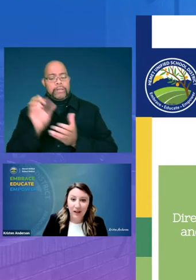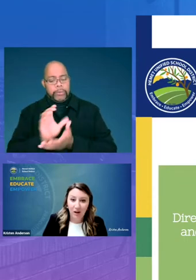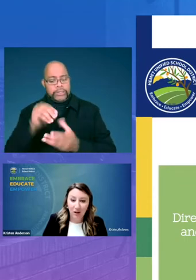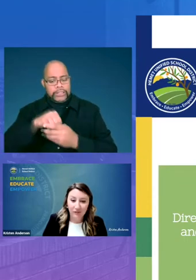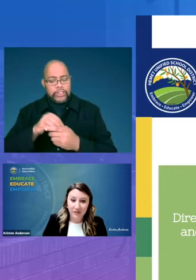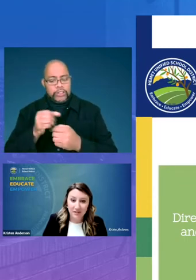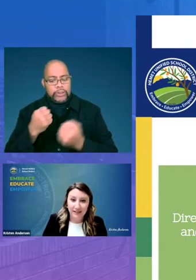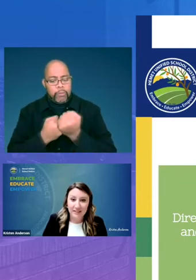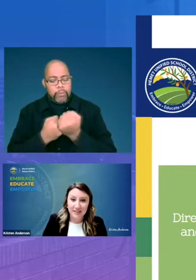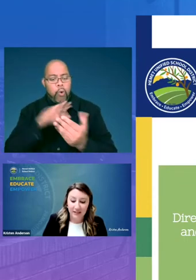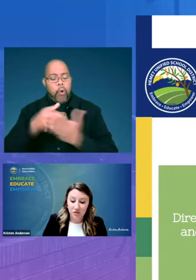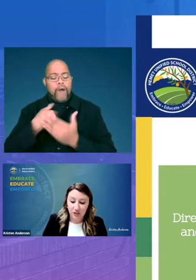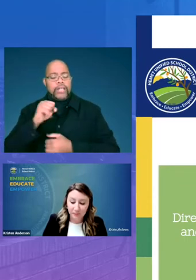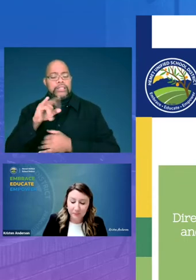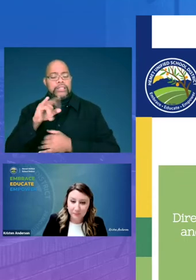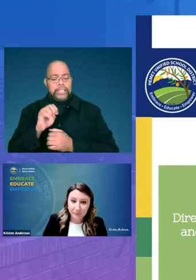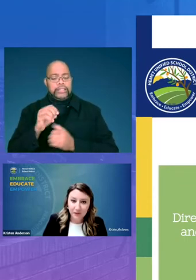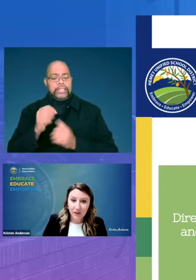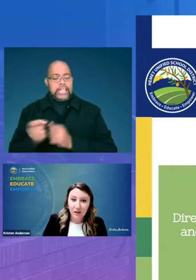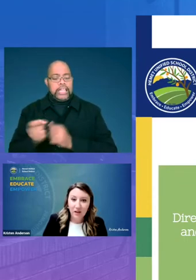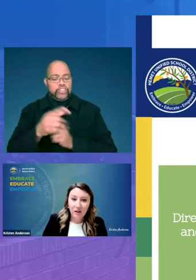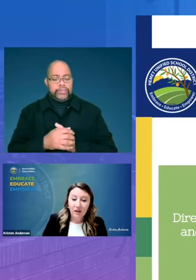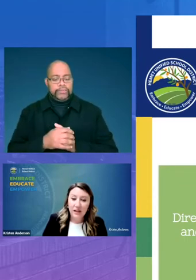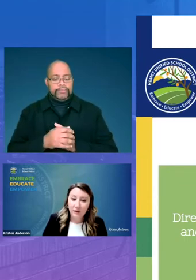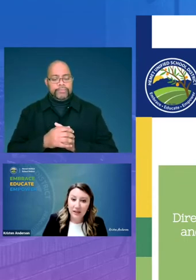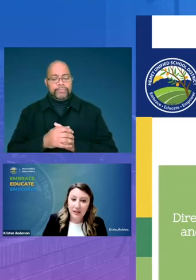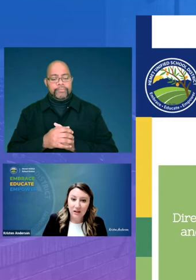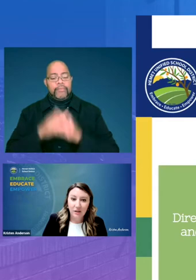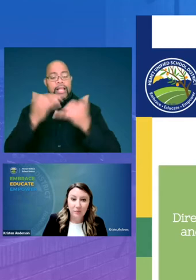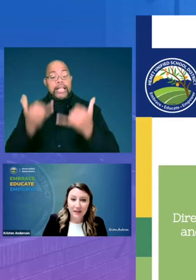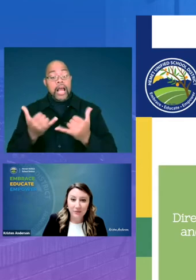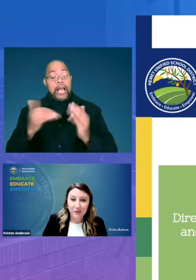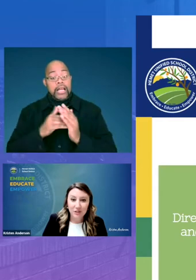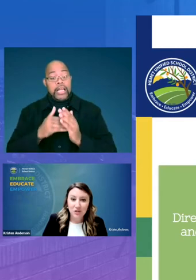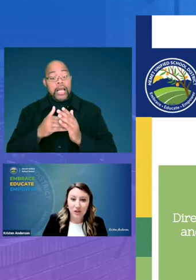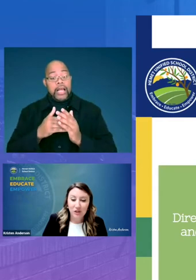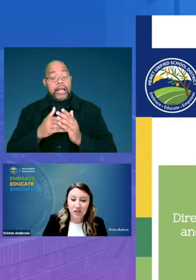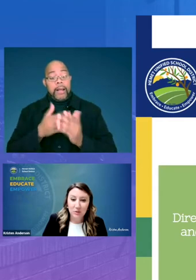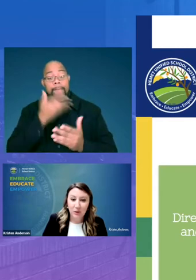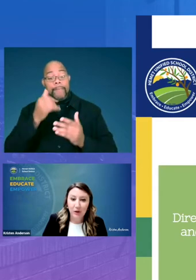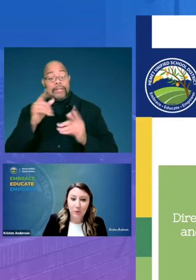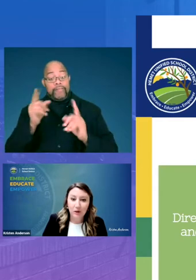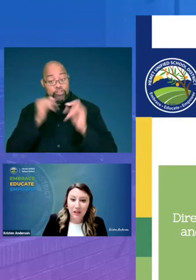at all of our sites next year now again all the best first instruction is what we are working